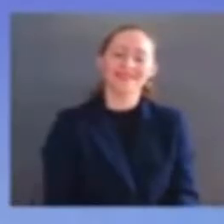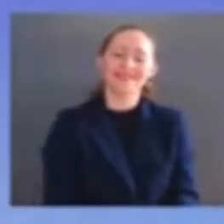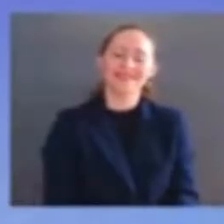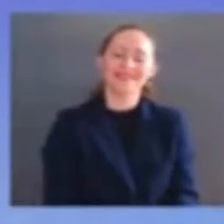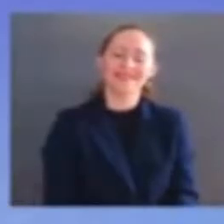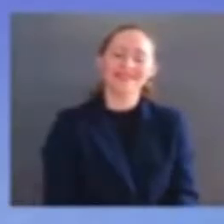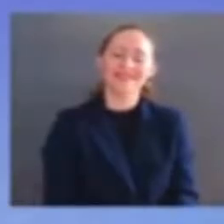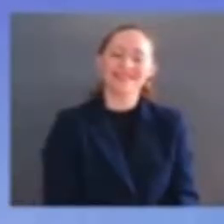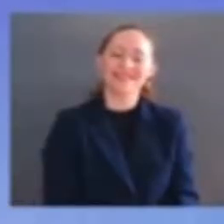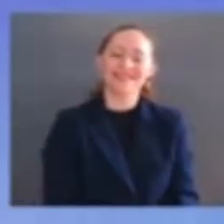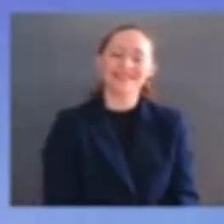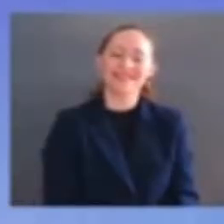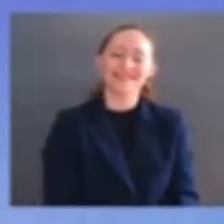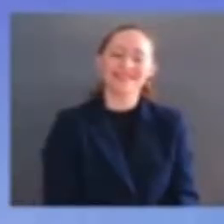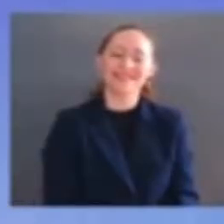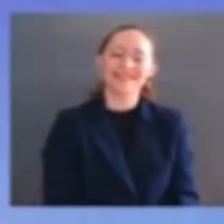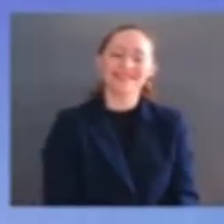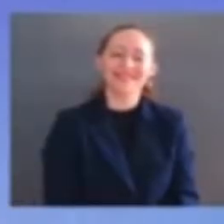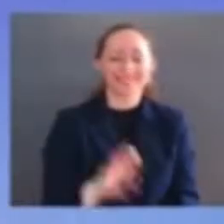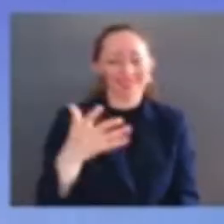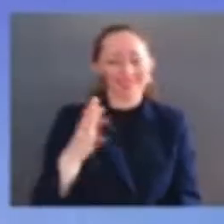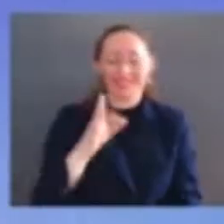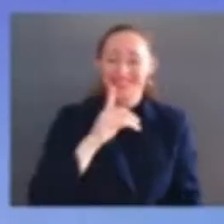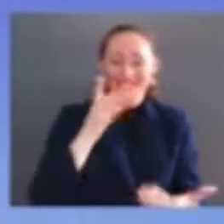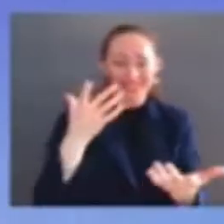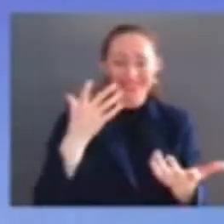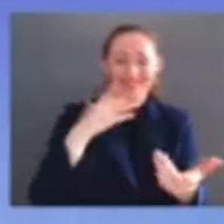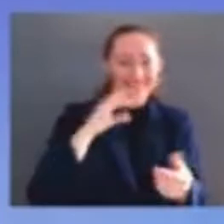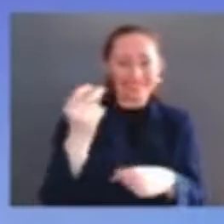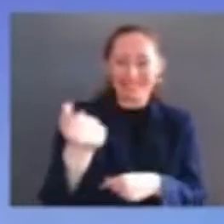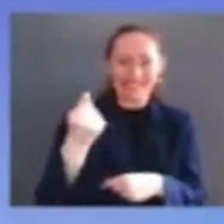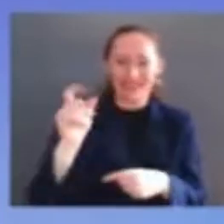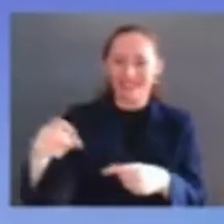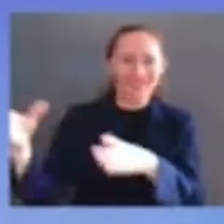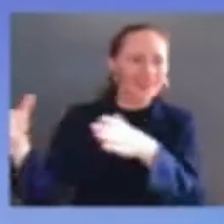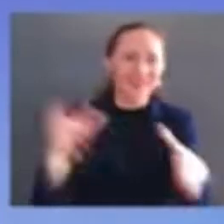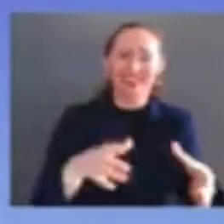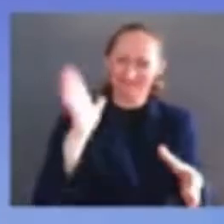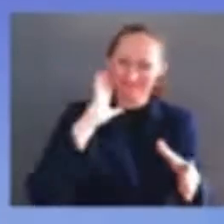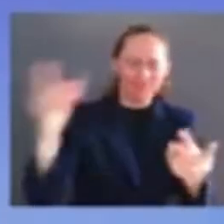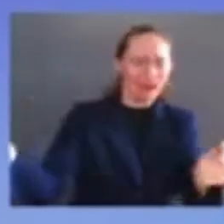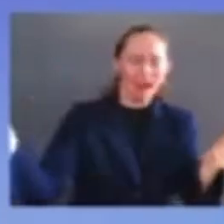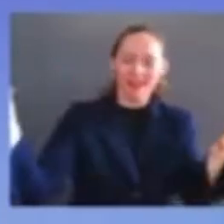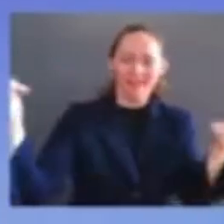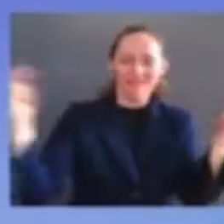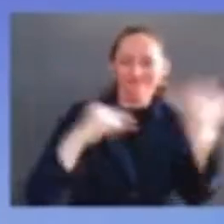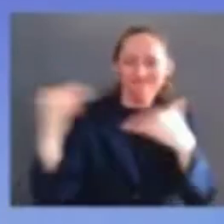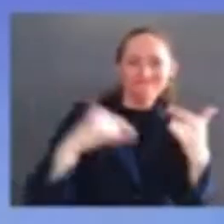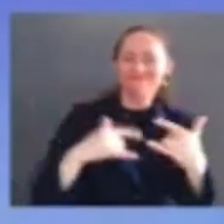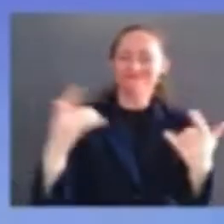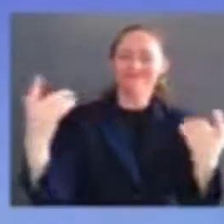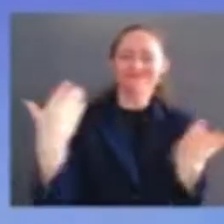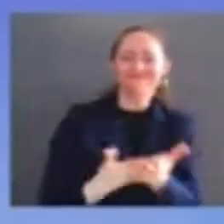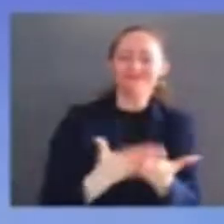and continue to do for me my brother kataj is here as well you've always been an inspiration